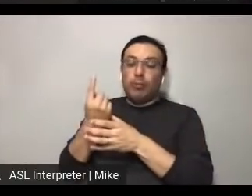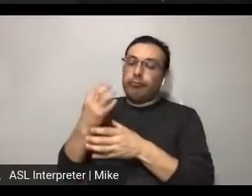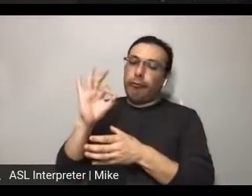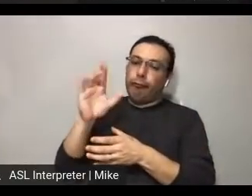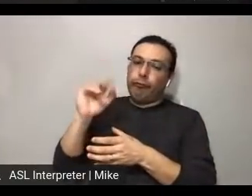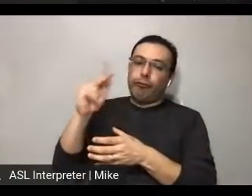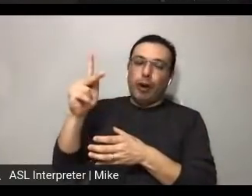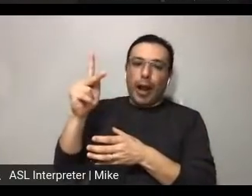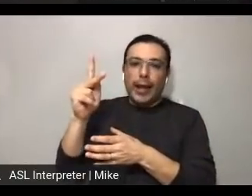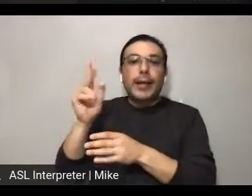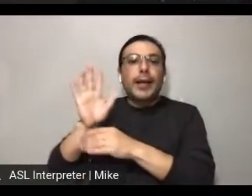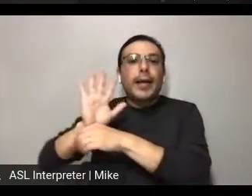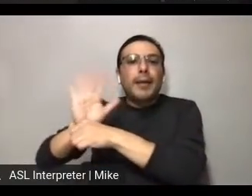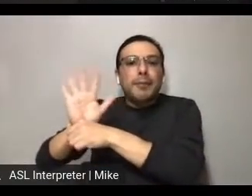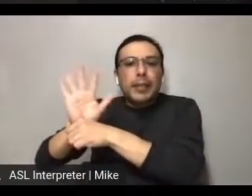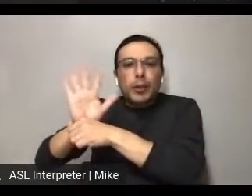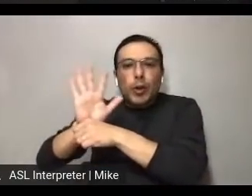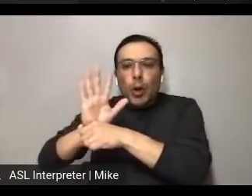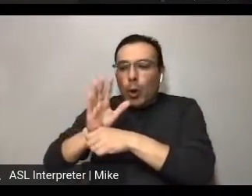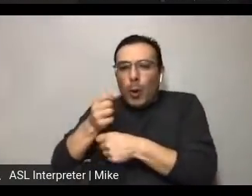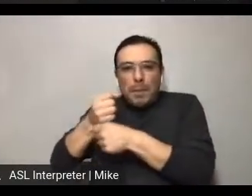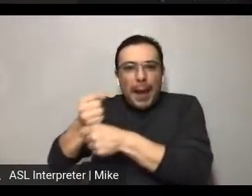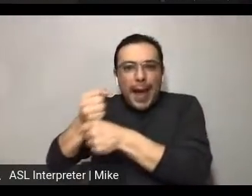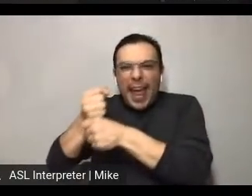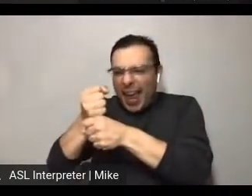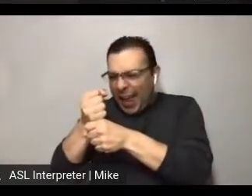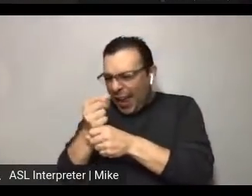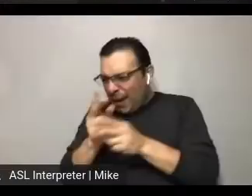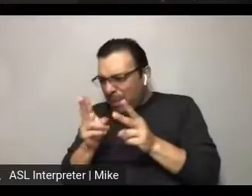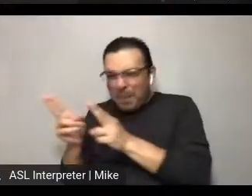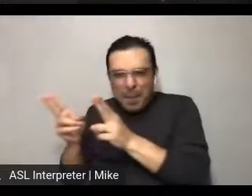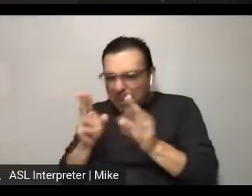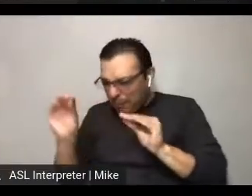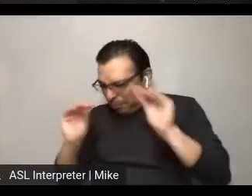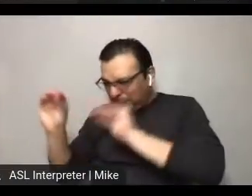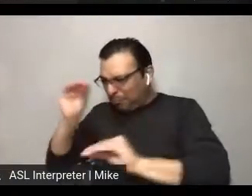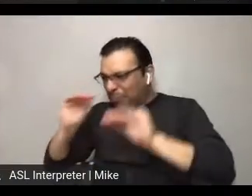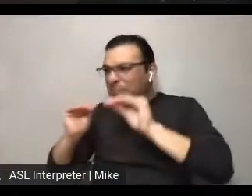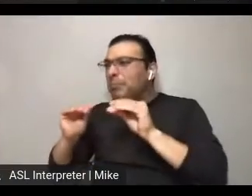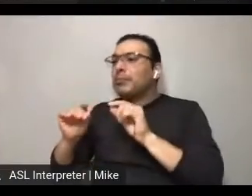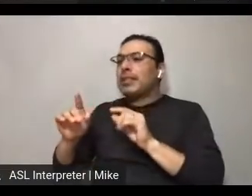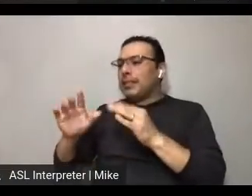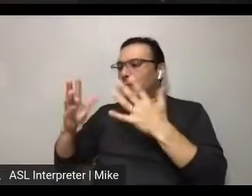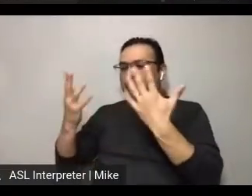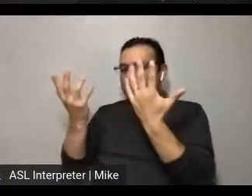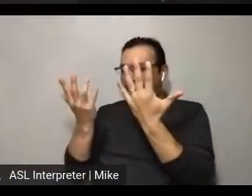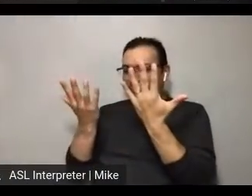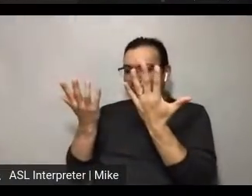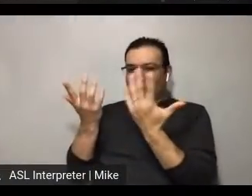who just is always willing to do whatever it takes to get it done! And of